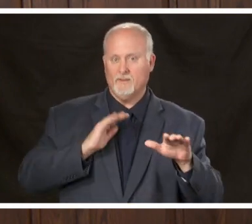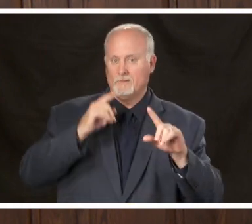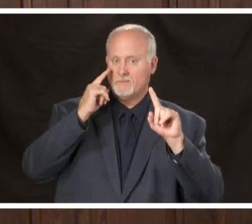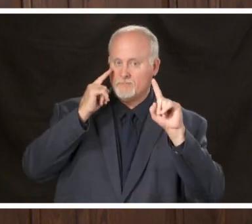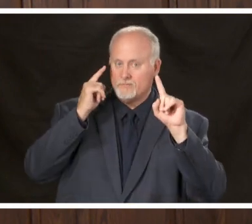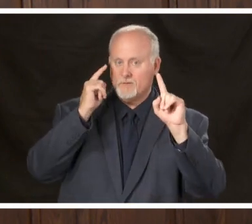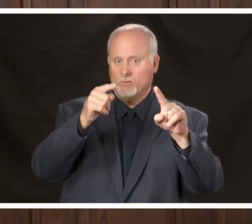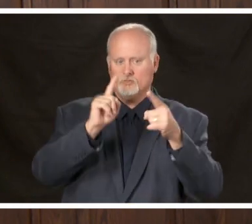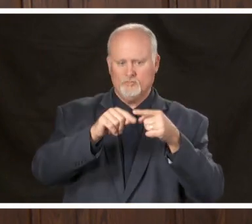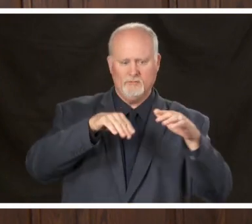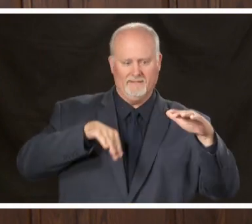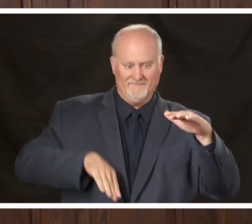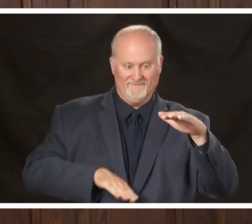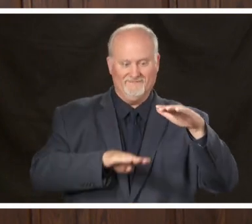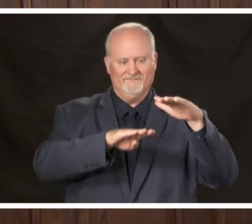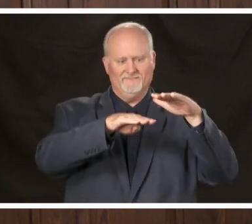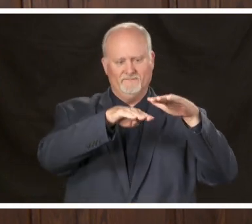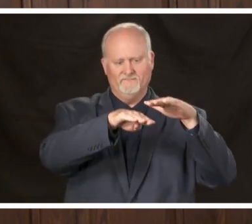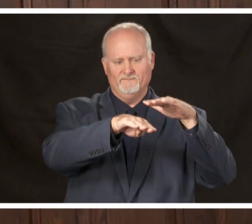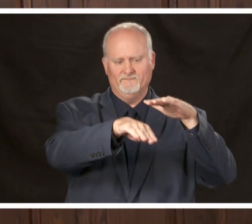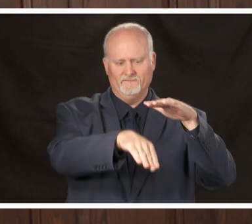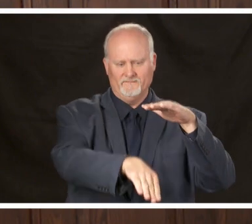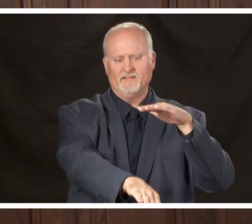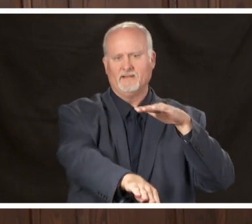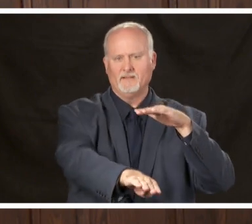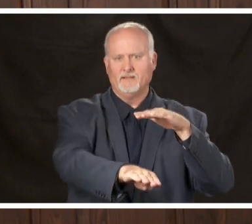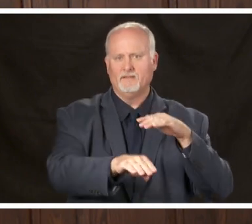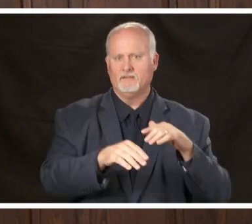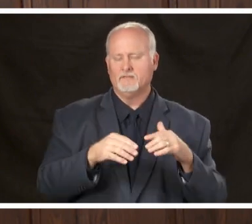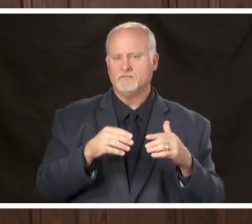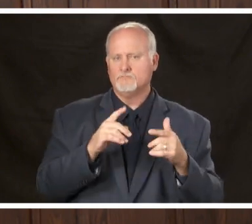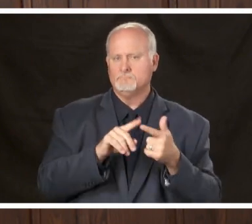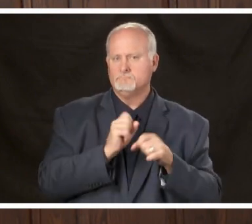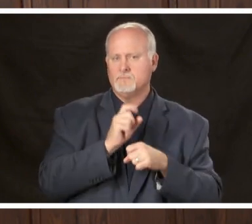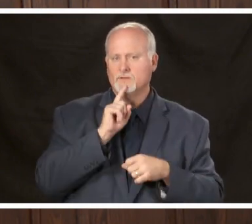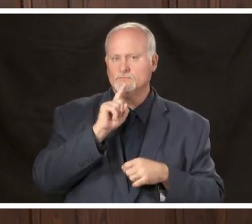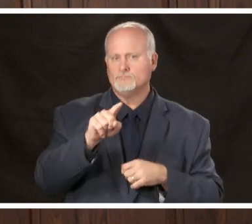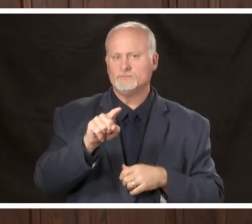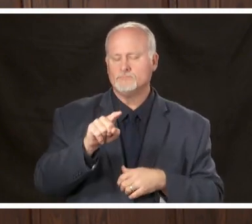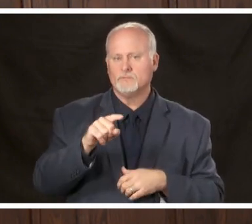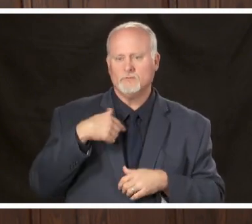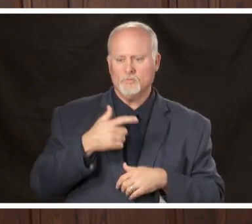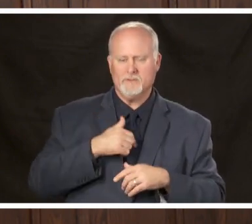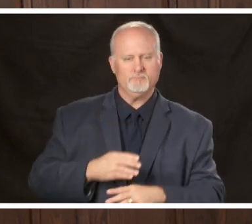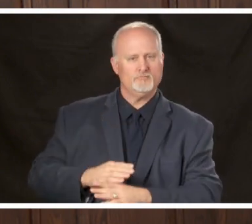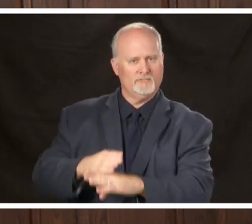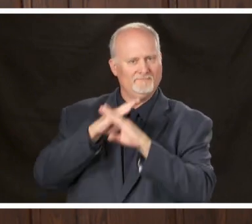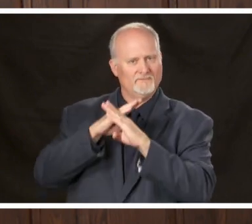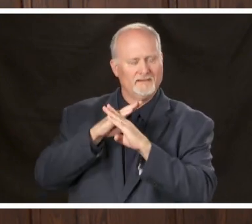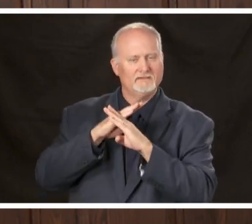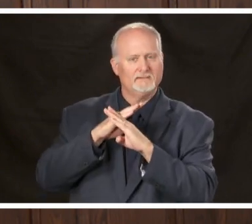flatten the curve if you will and to make sure that we prevent the rapid